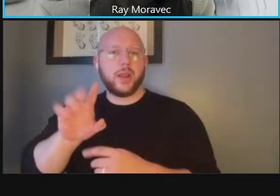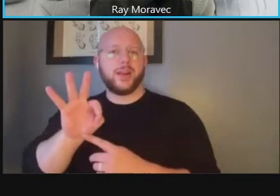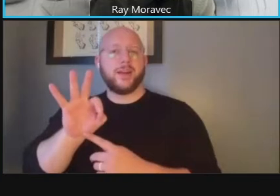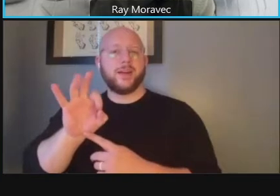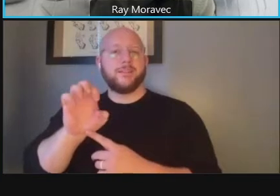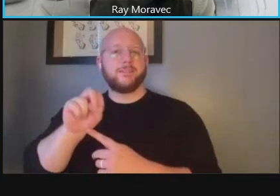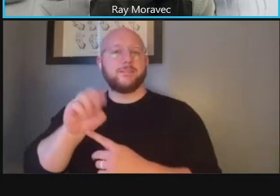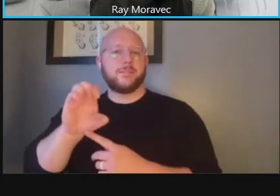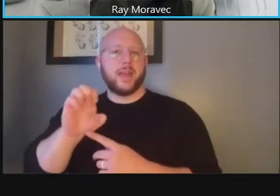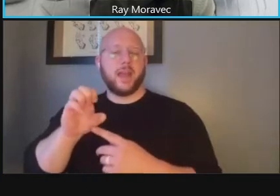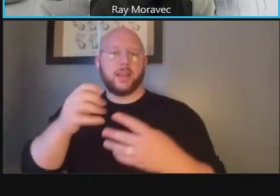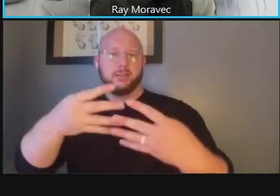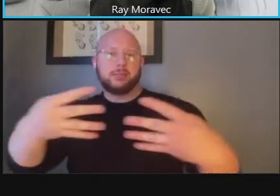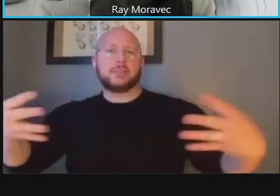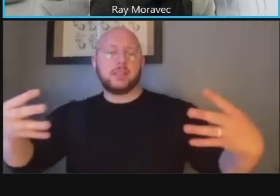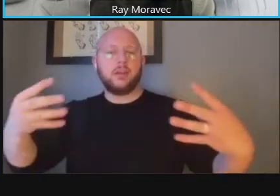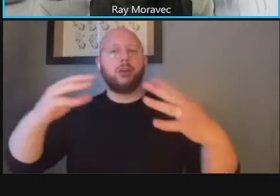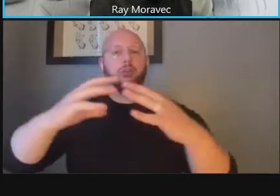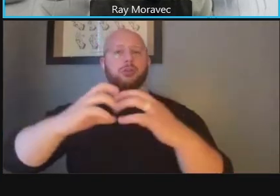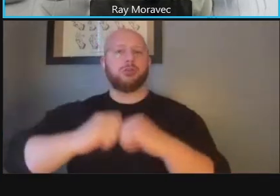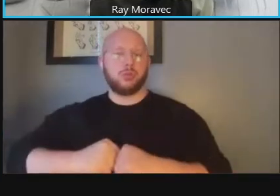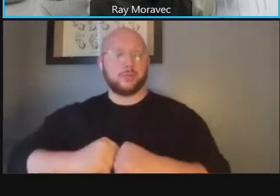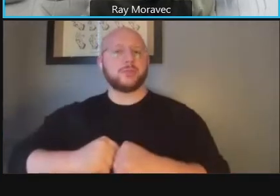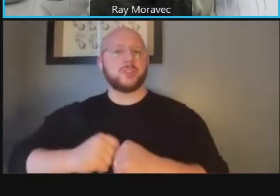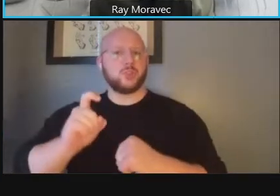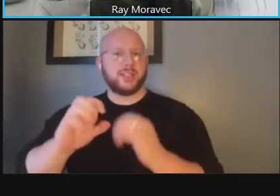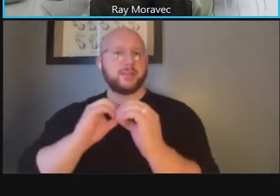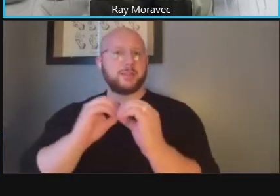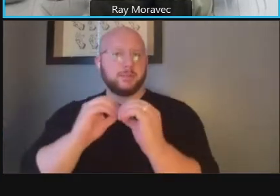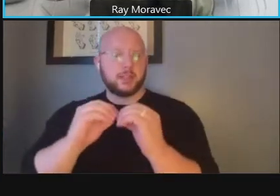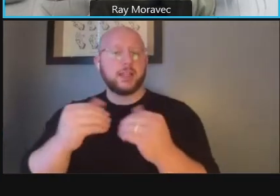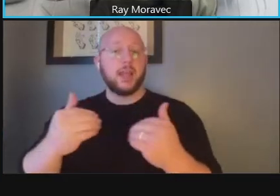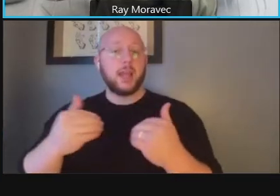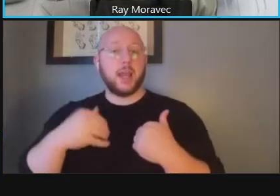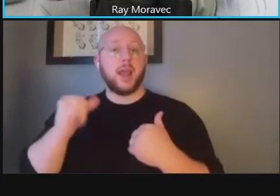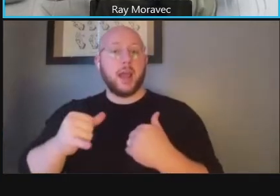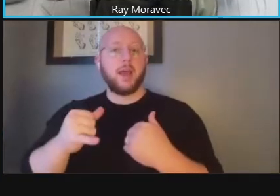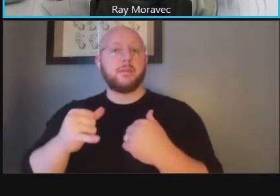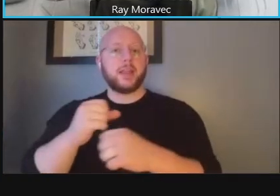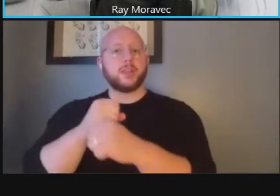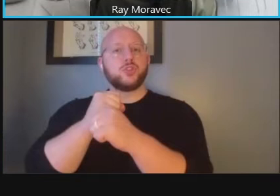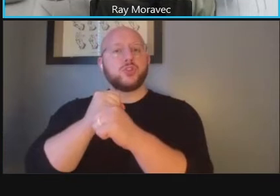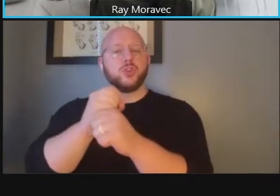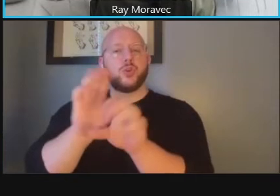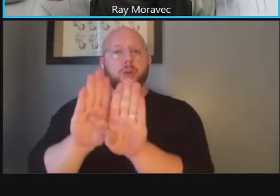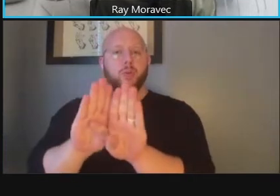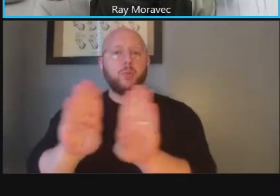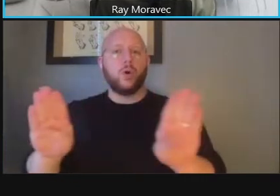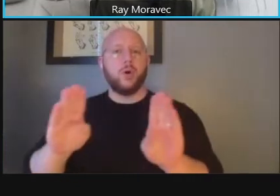there is the security wall behind the sidewalks it limits some of the opportunities and there